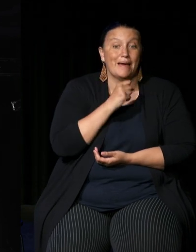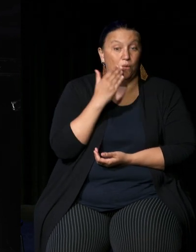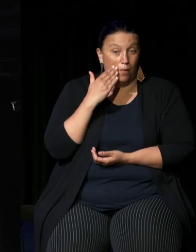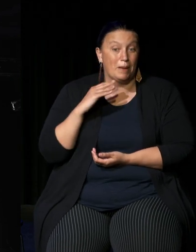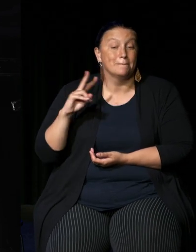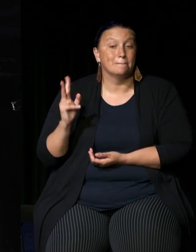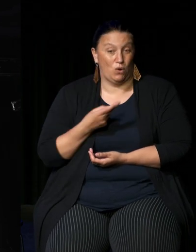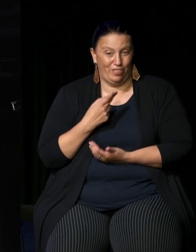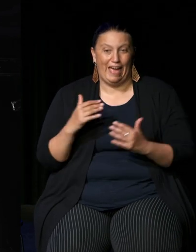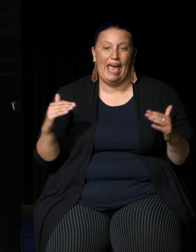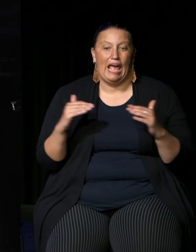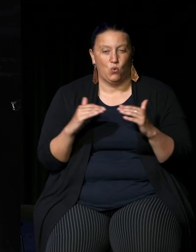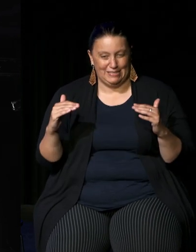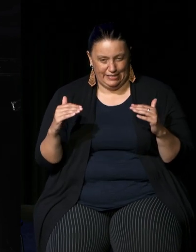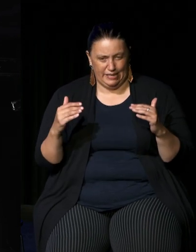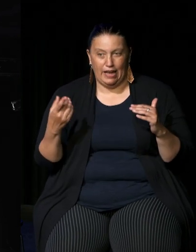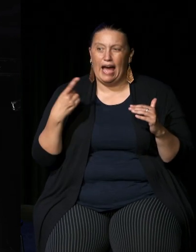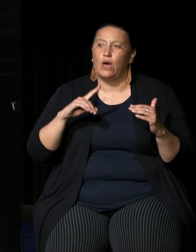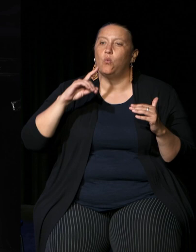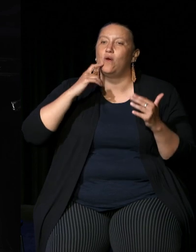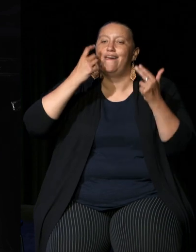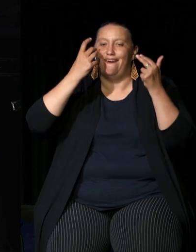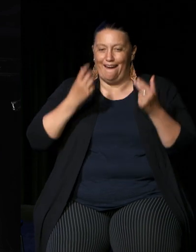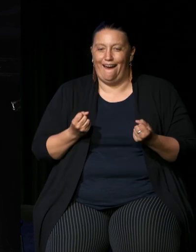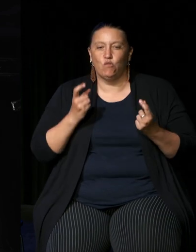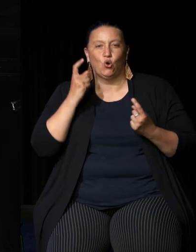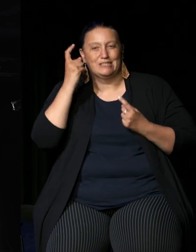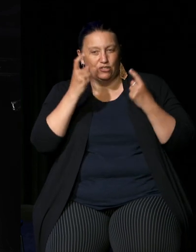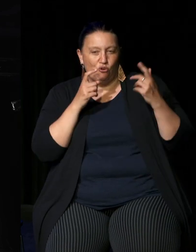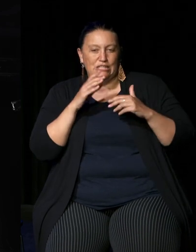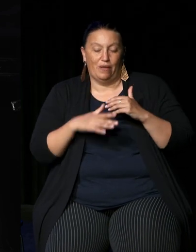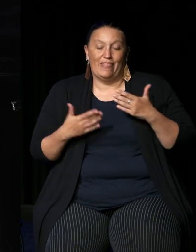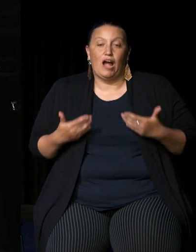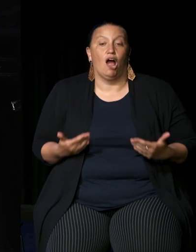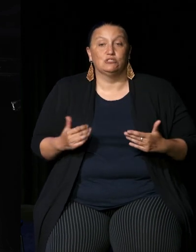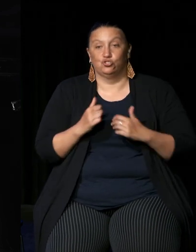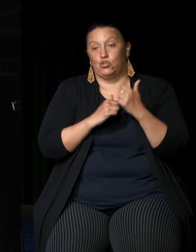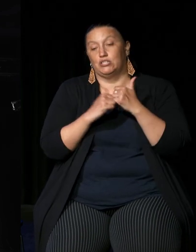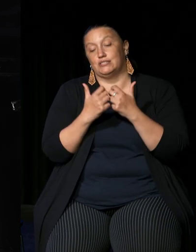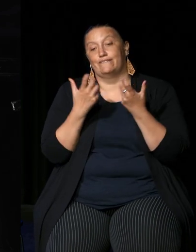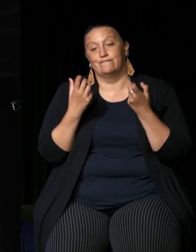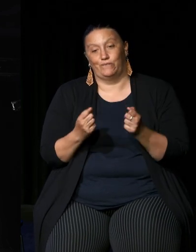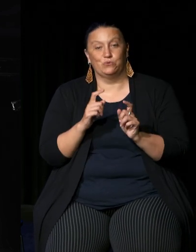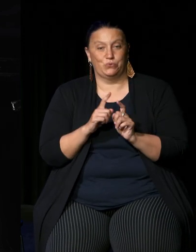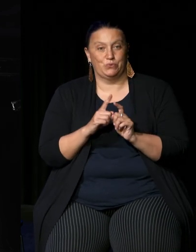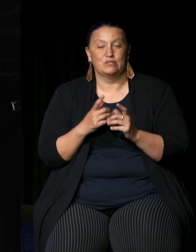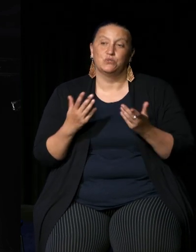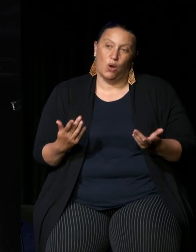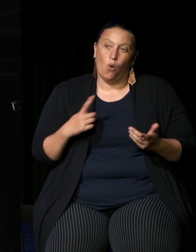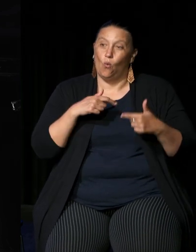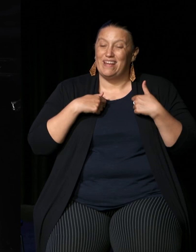equity and that it will take into consideration existing structures as well so that legislation